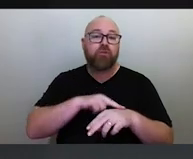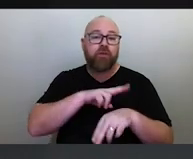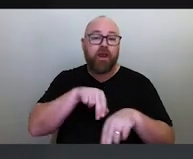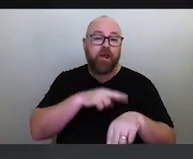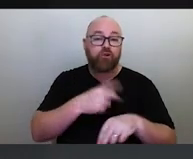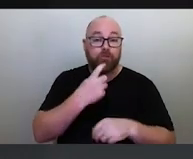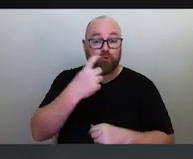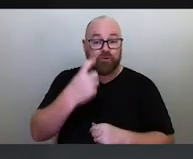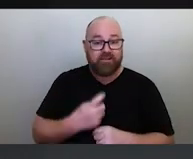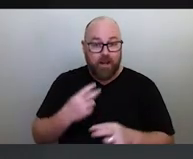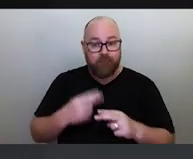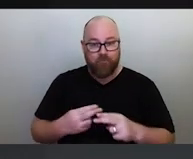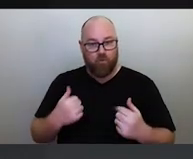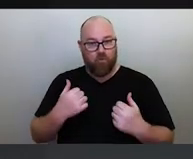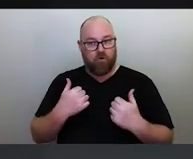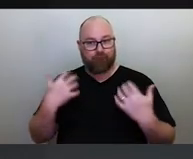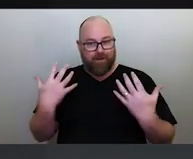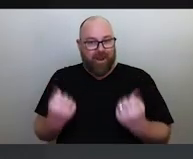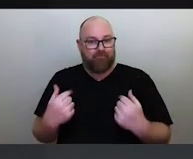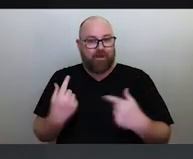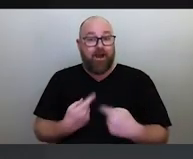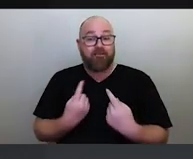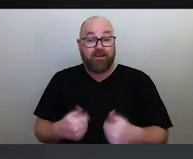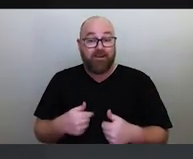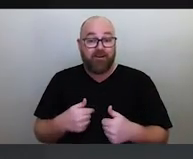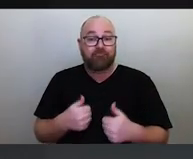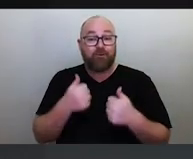for having us here tonight, and good night